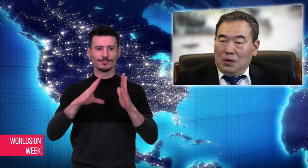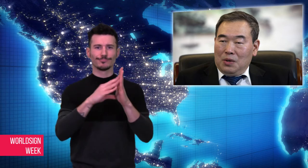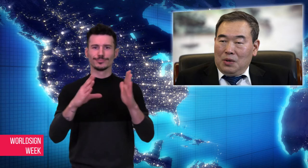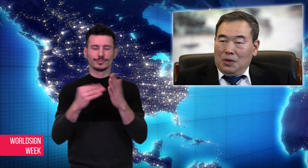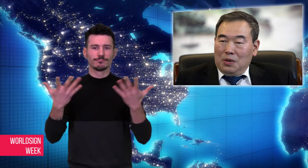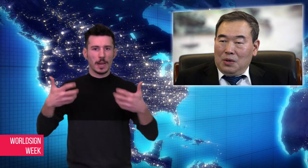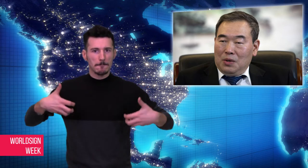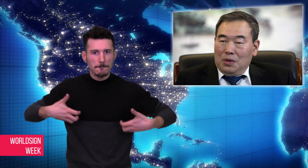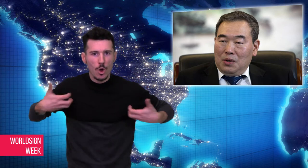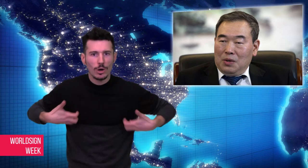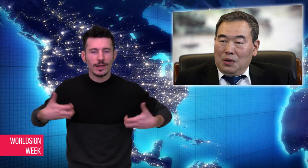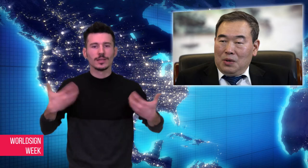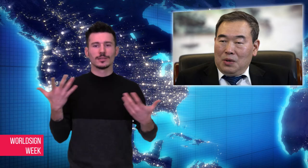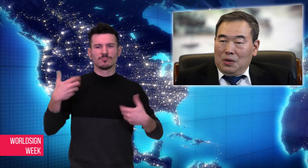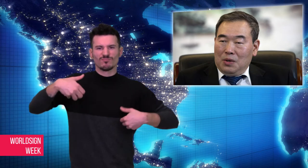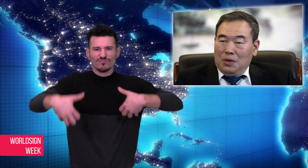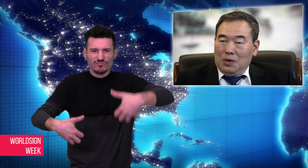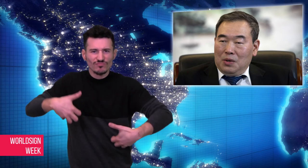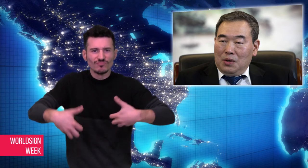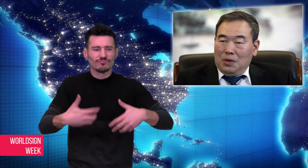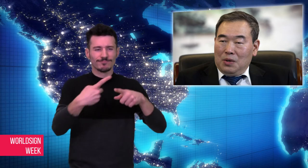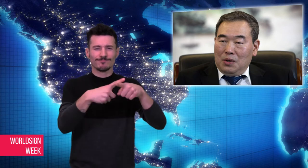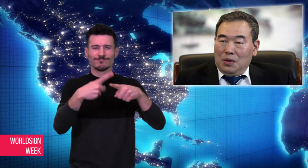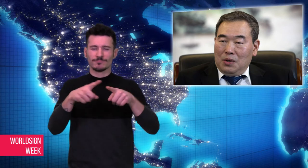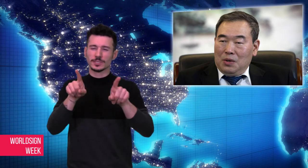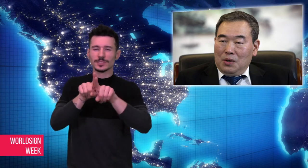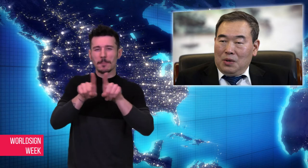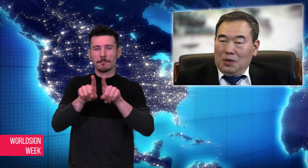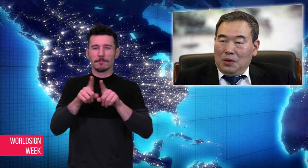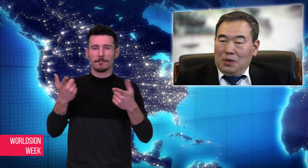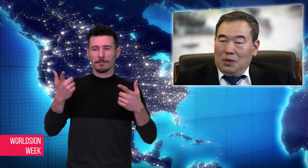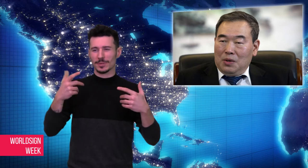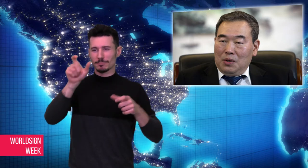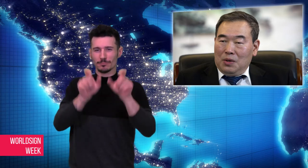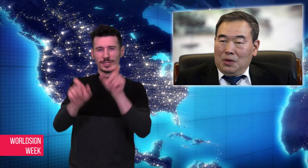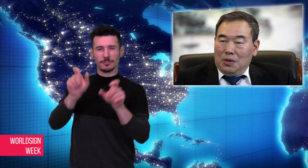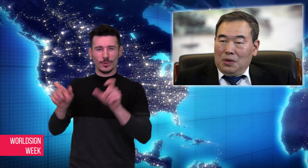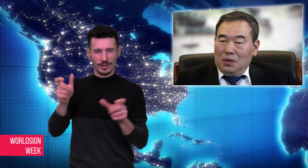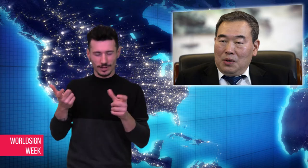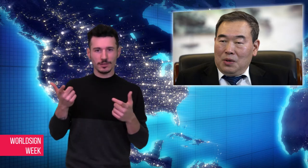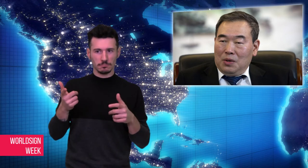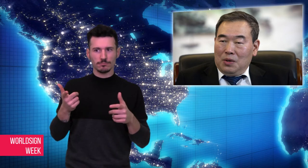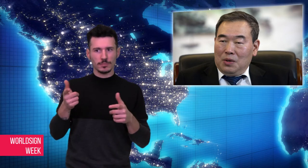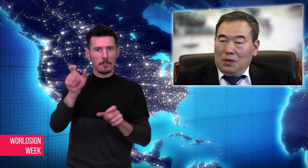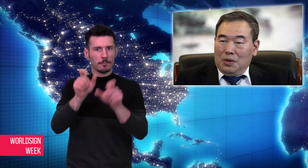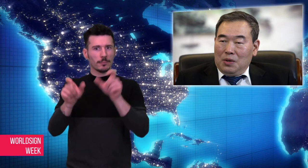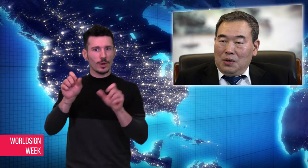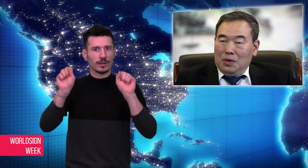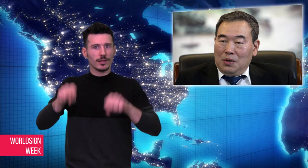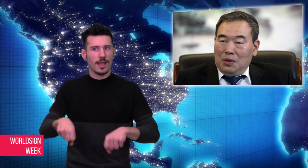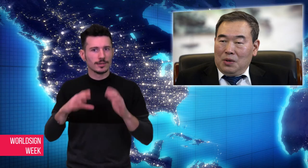became possible. Cloning of monkeys